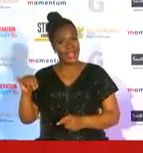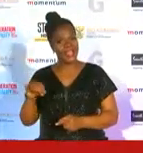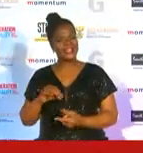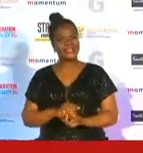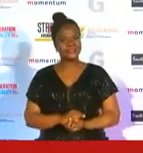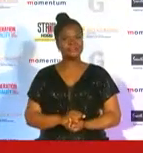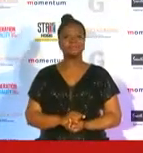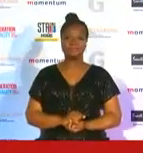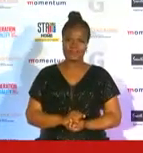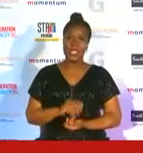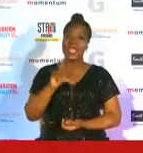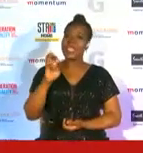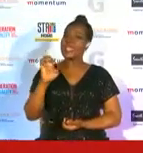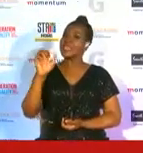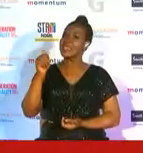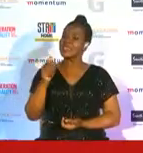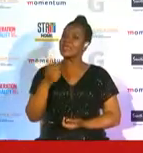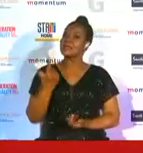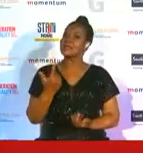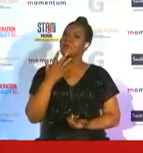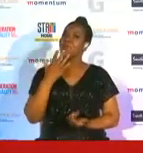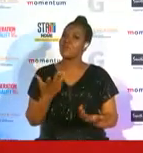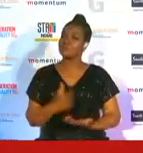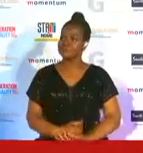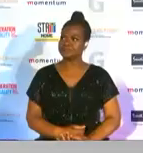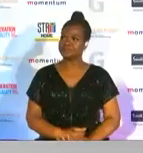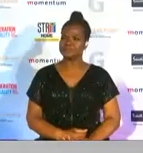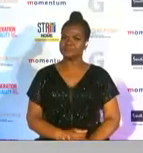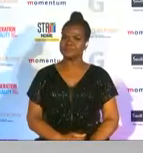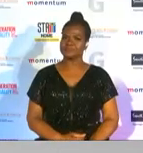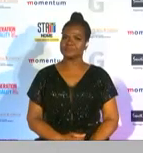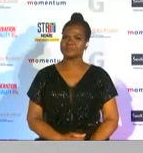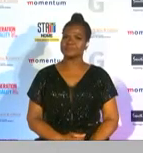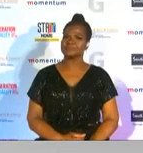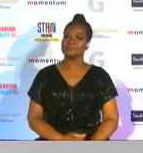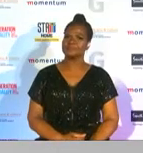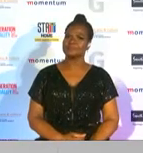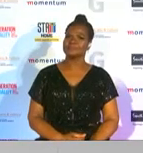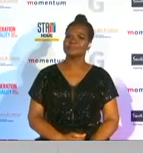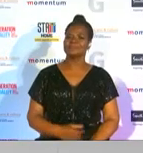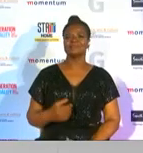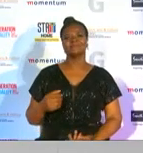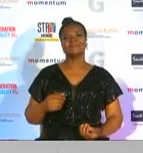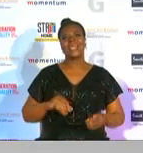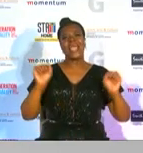gear i'm ready for the next batch of winners girl let's go and i've got you worry not i definitely have got the next